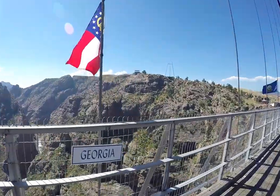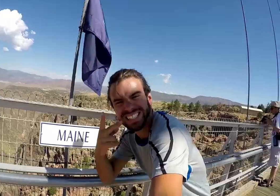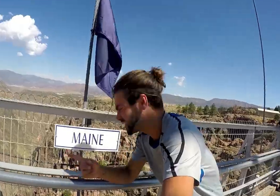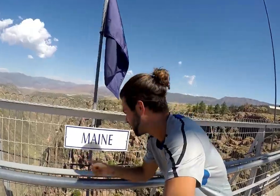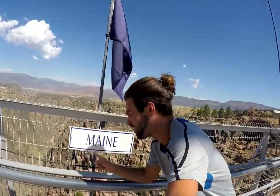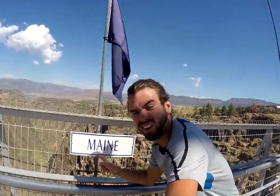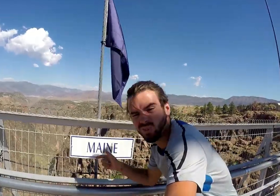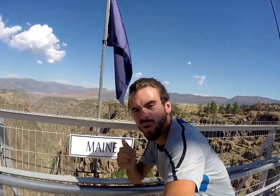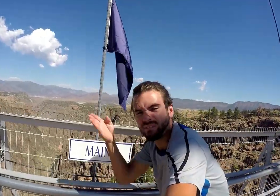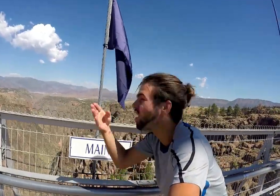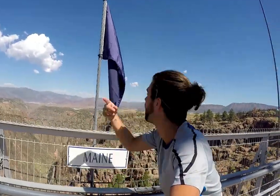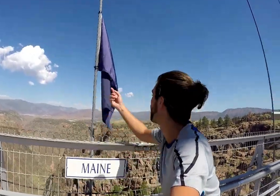You see this state with flag?